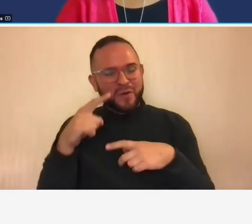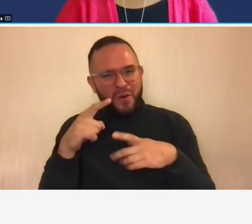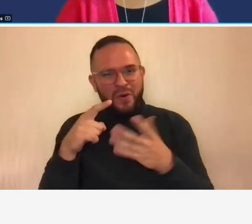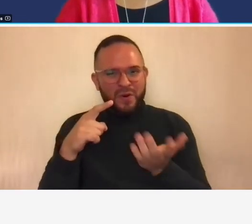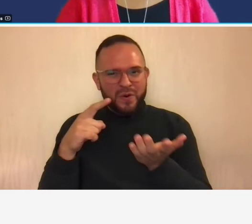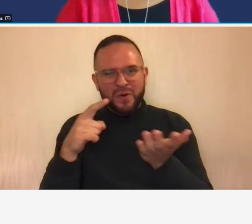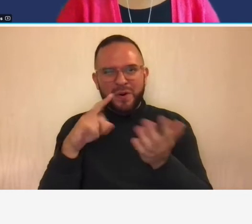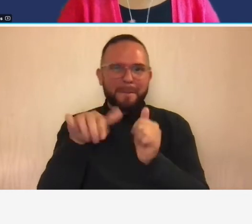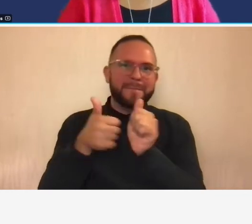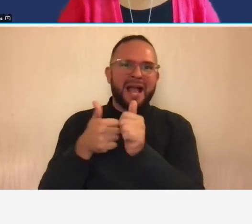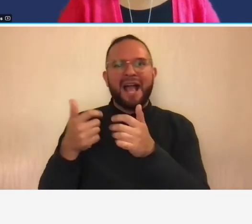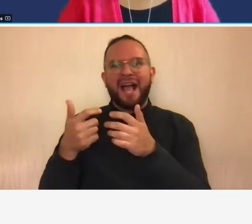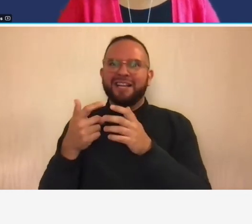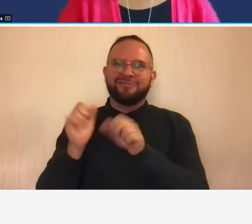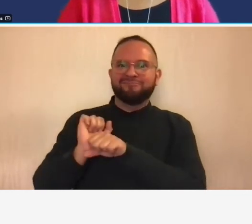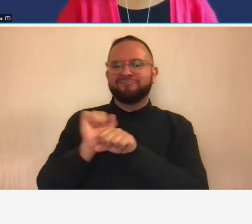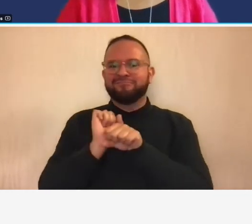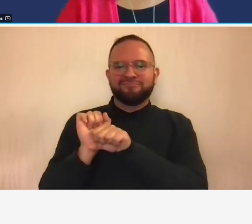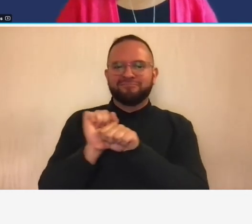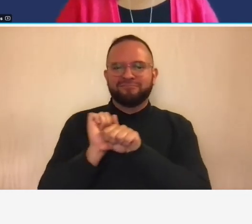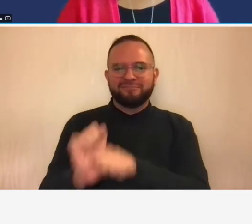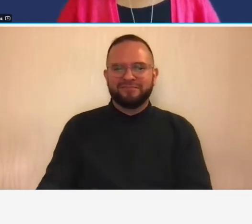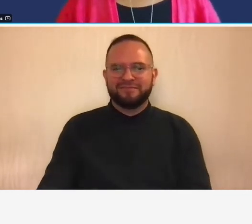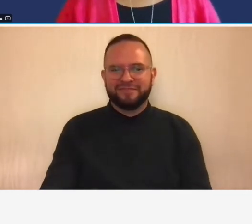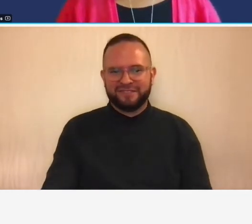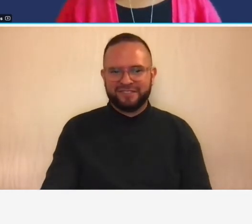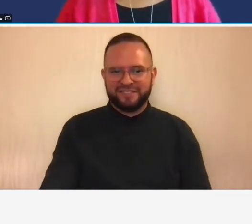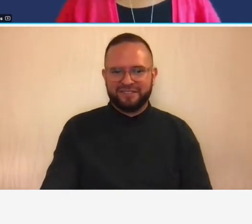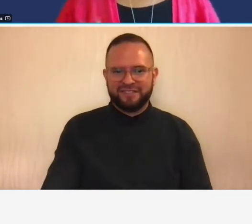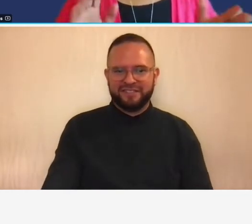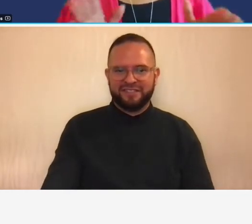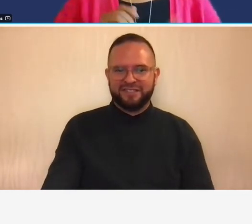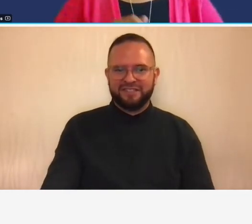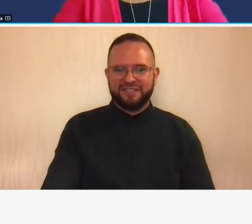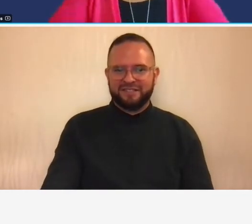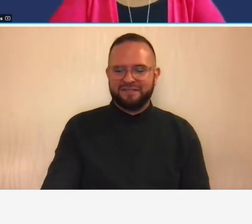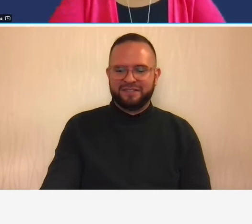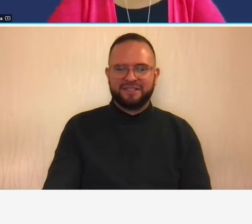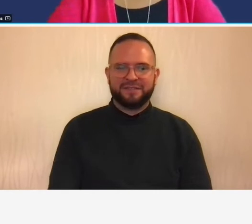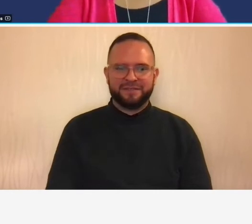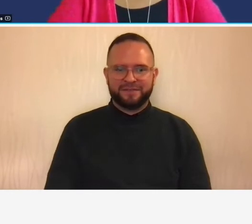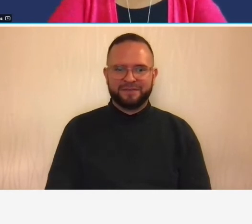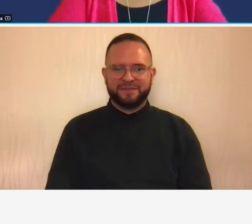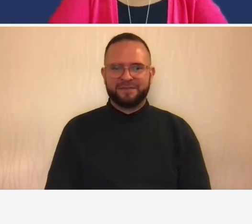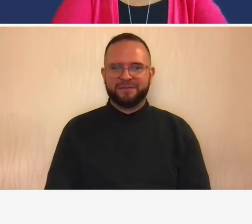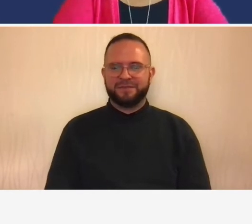signed the behind the scenes things to to get done so okay so before we leave leave this